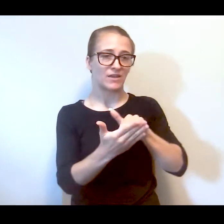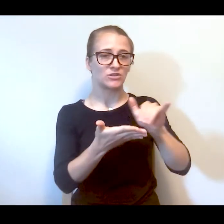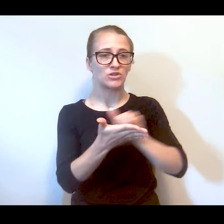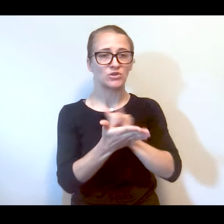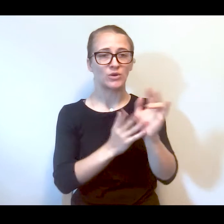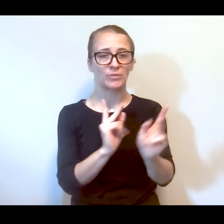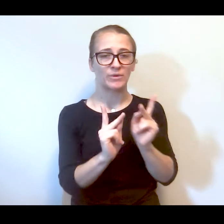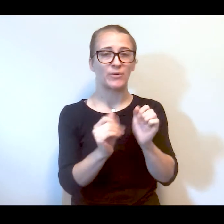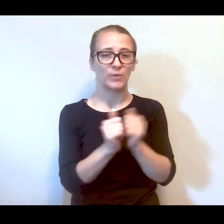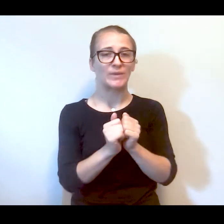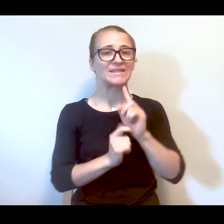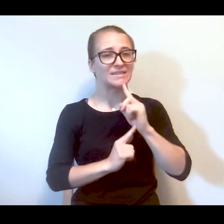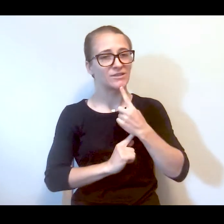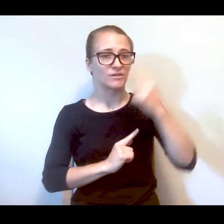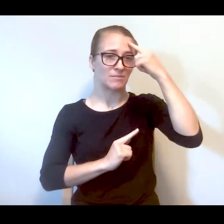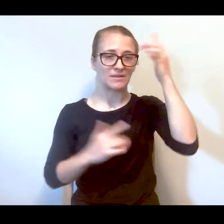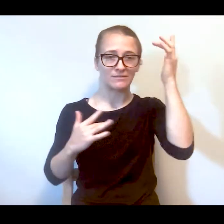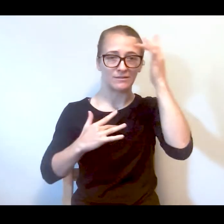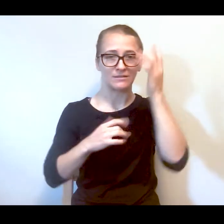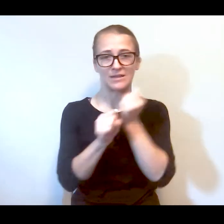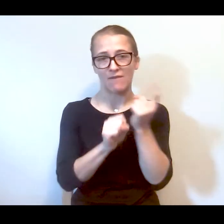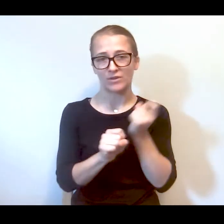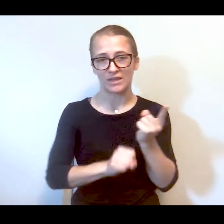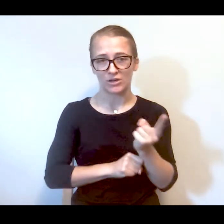Yorkers with serious mental illnesses each year.